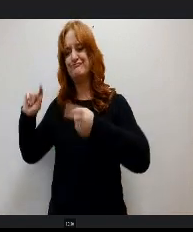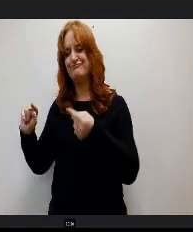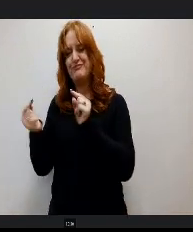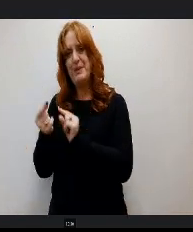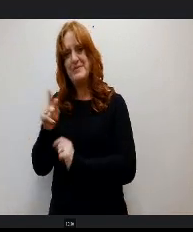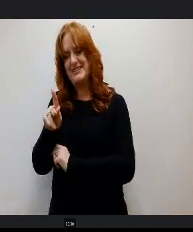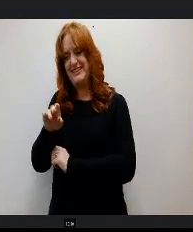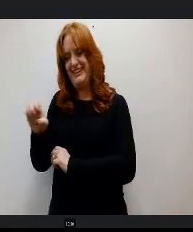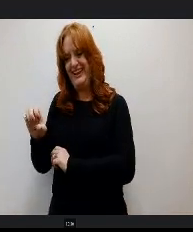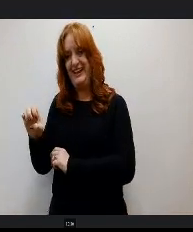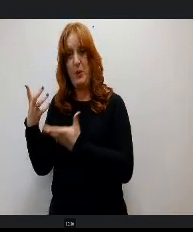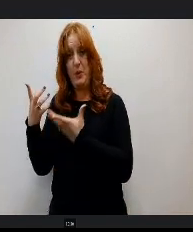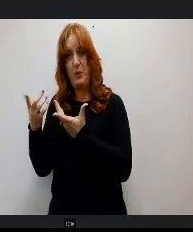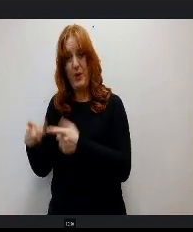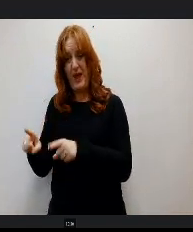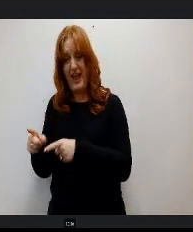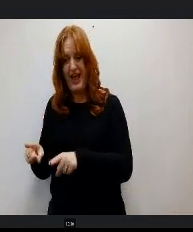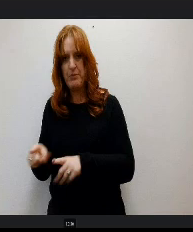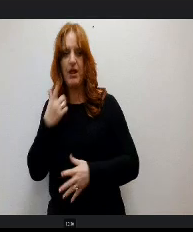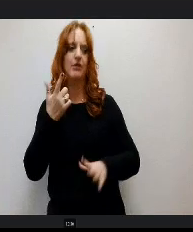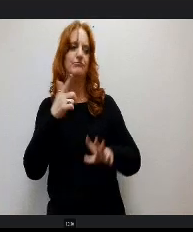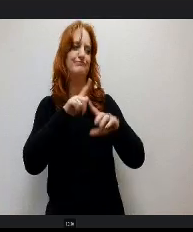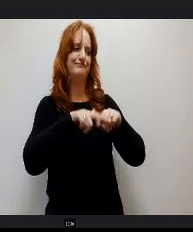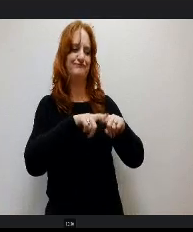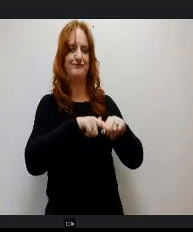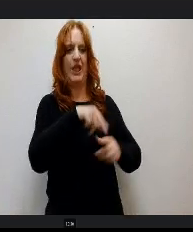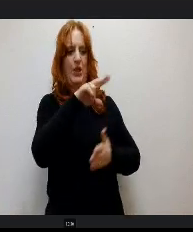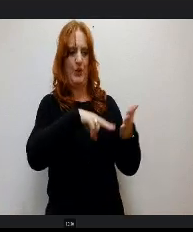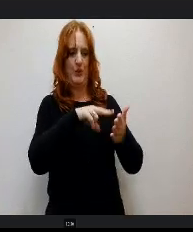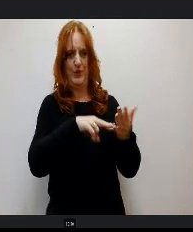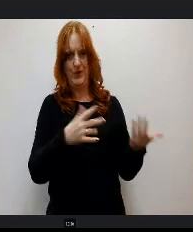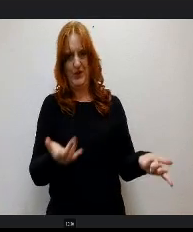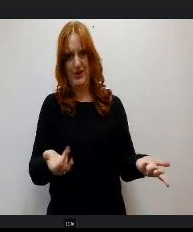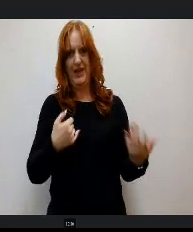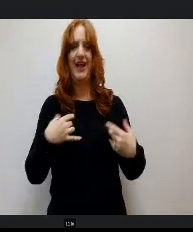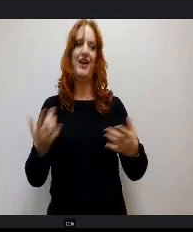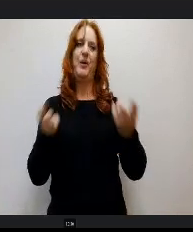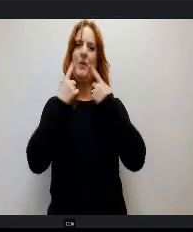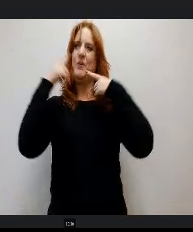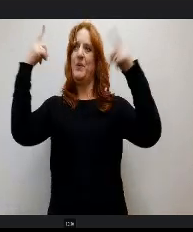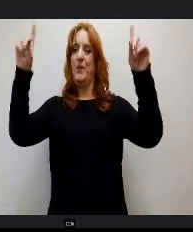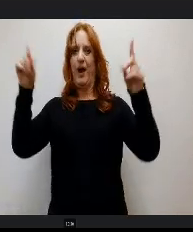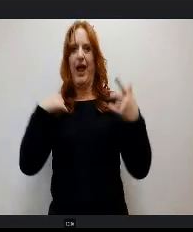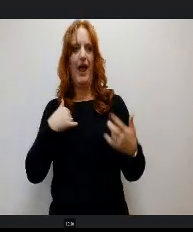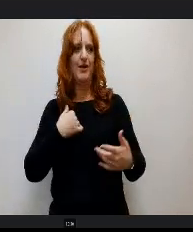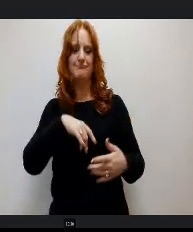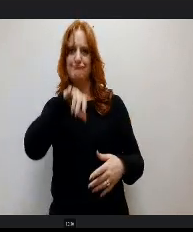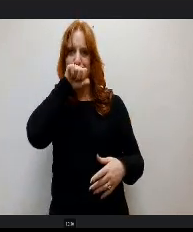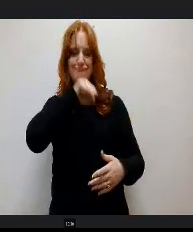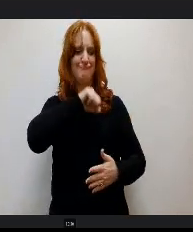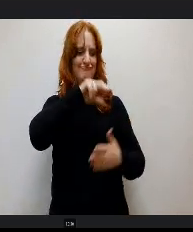n academics instead. He went on to be successful He's been a voracious reader for as long as I've known him and his